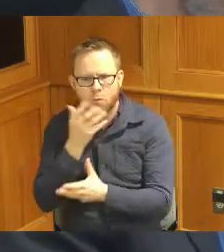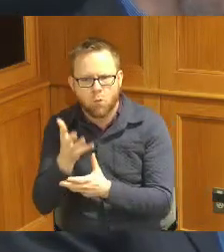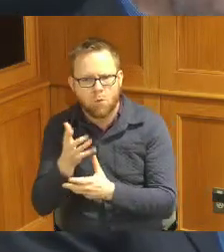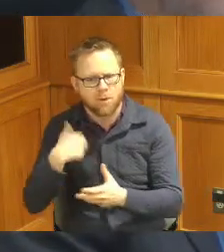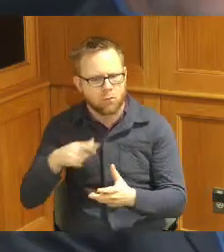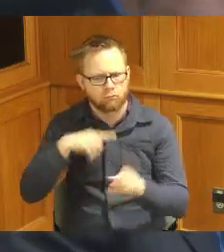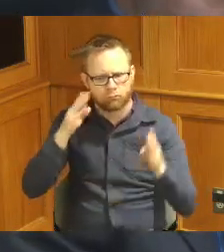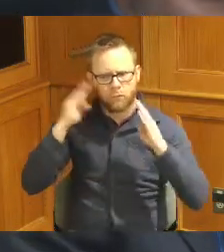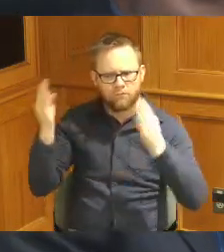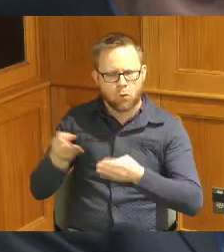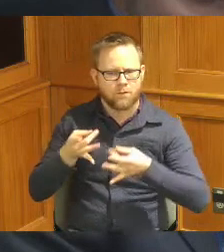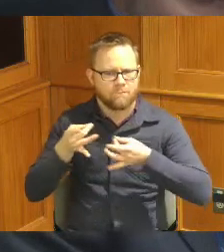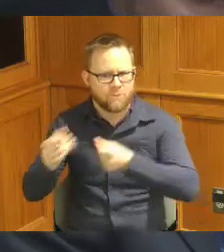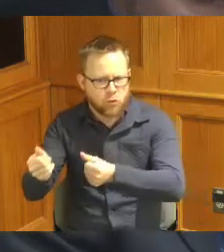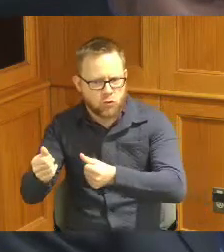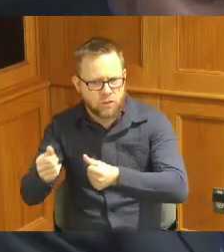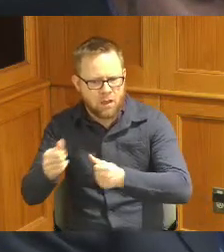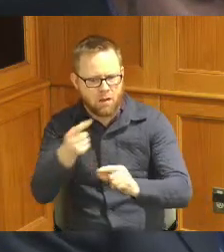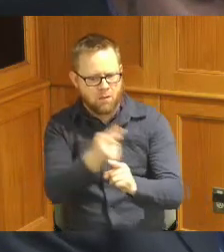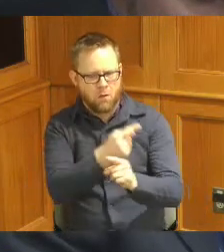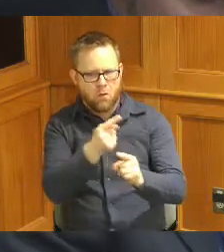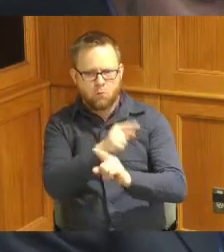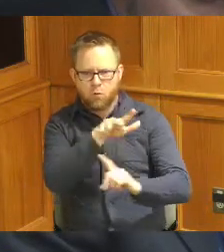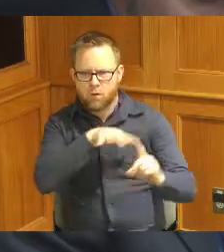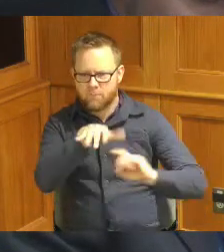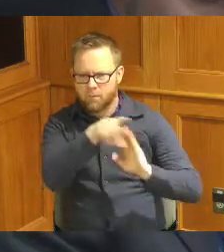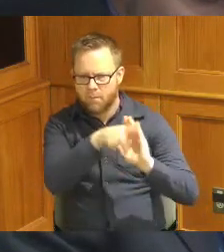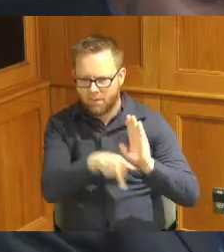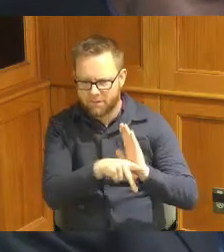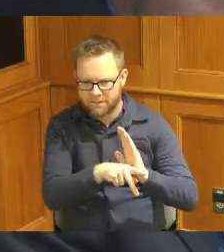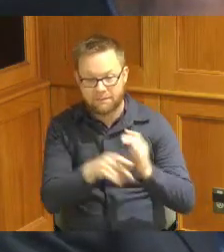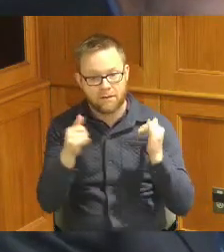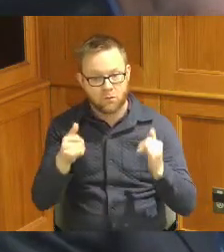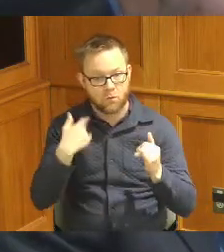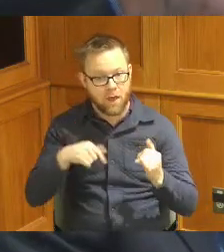conscious policy now therefore be it proclaimed that the Board of County Commissioners of